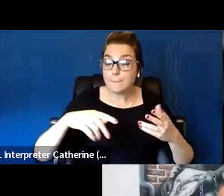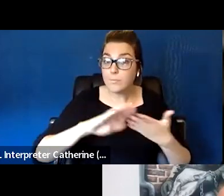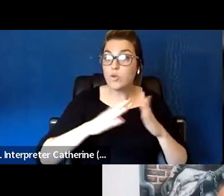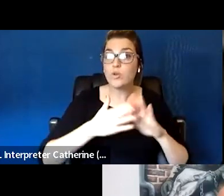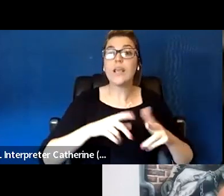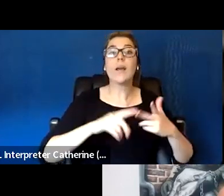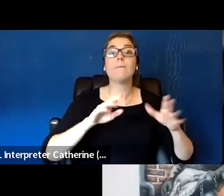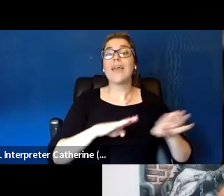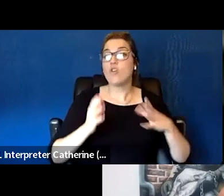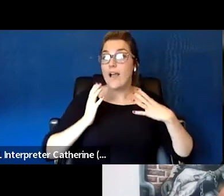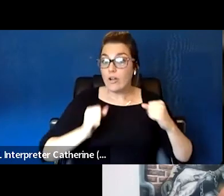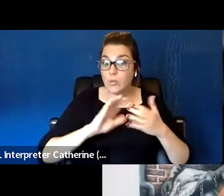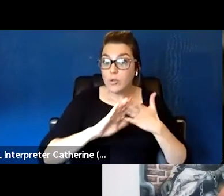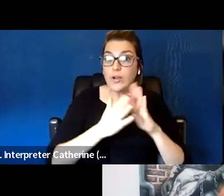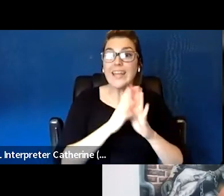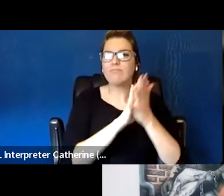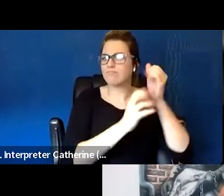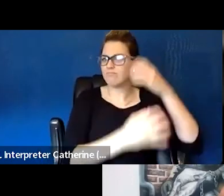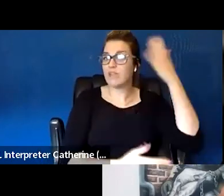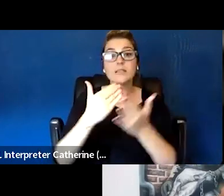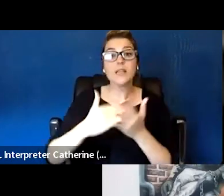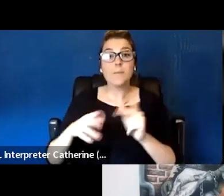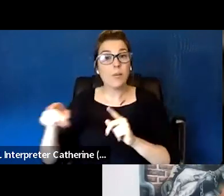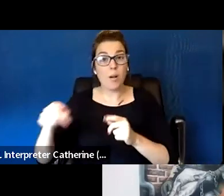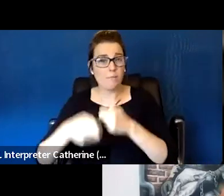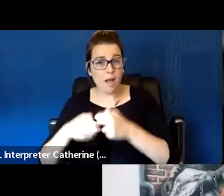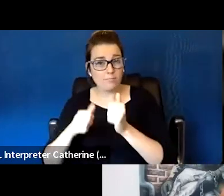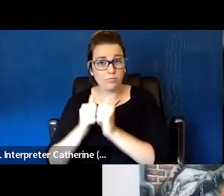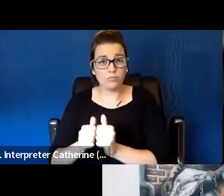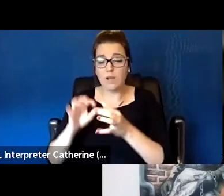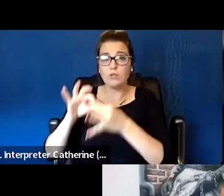around racial disparities, healing circles are a way